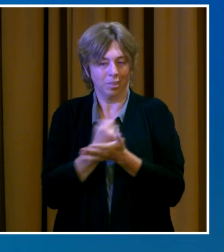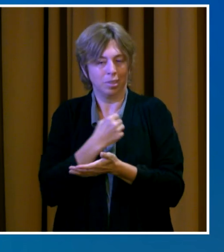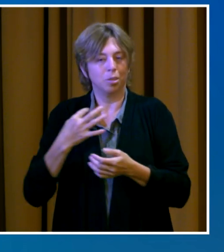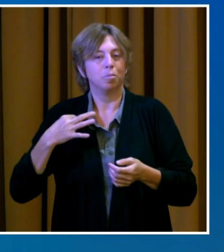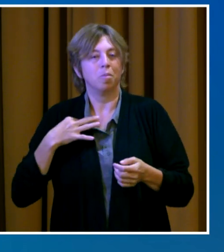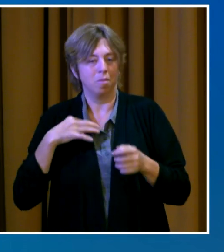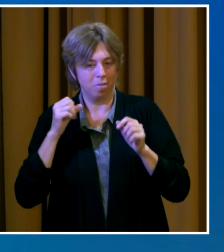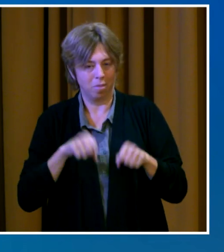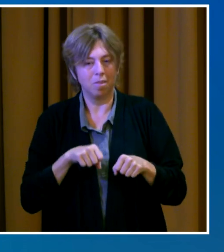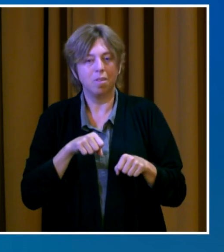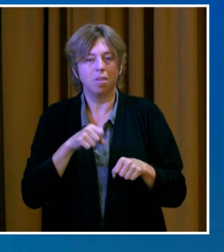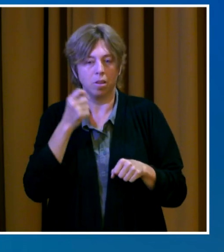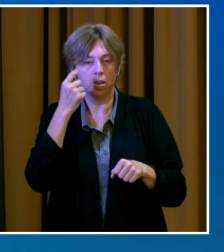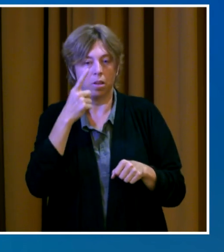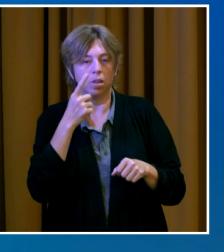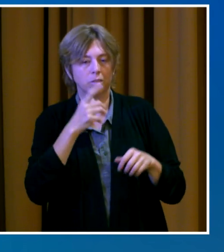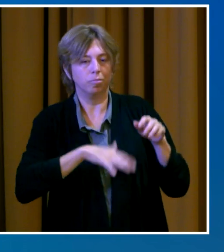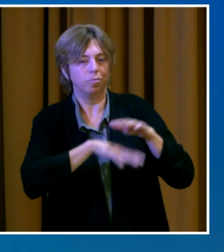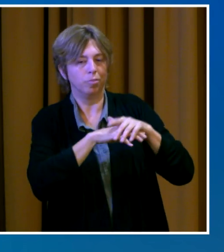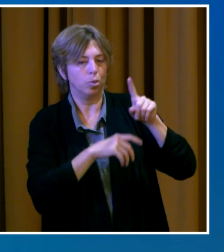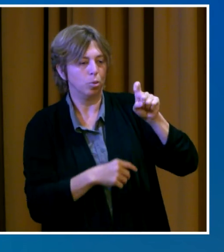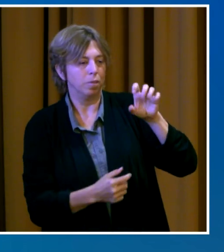this small business flex fund.